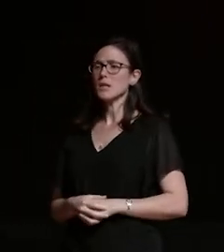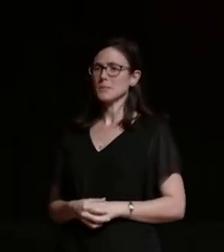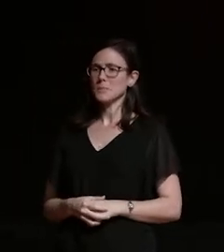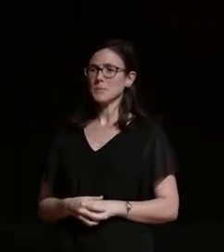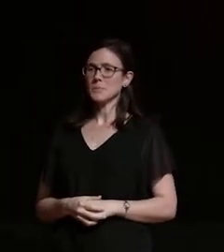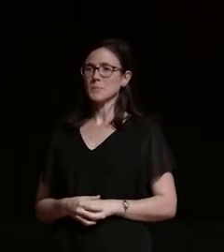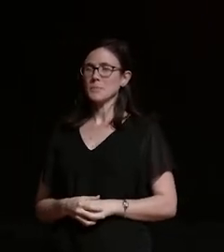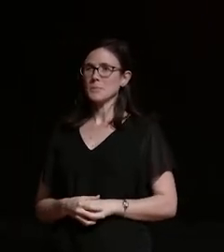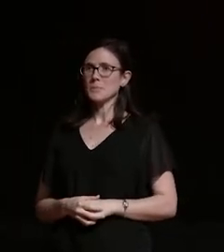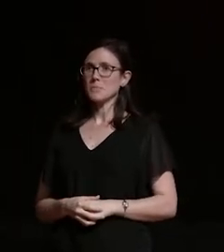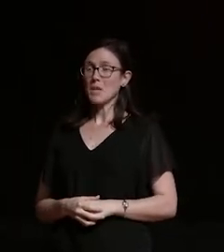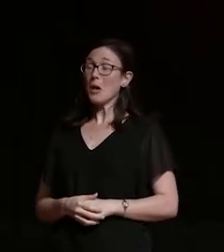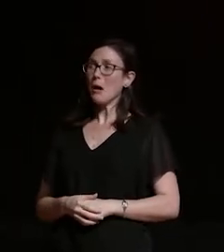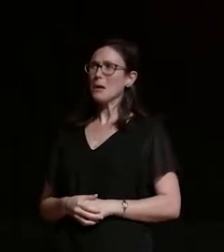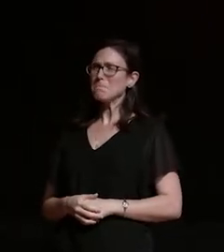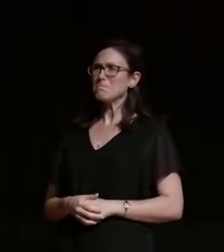it's sort of sweet i guess it was like a housewarming gift